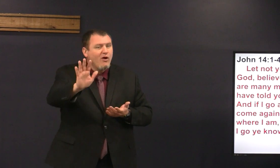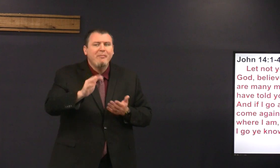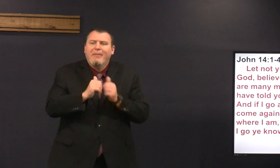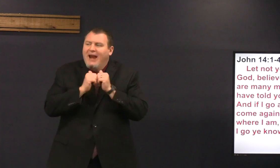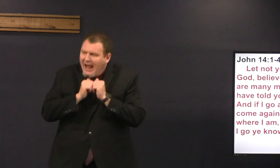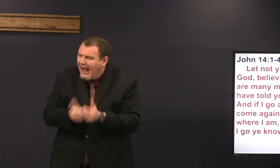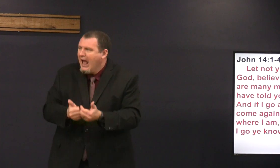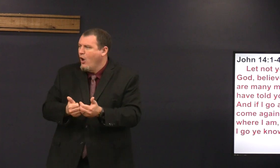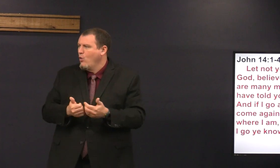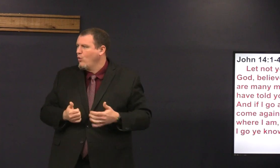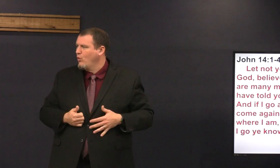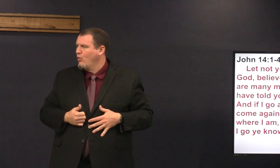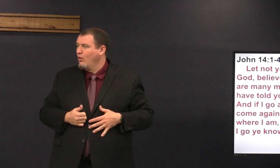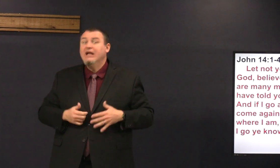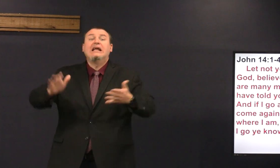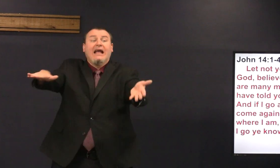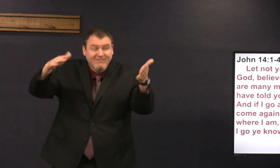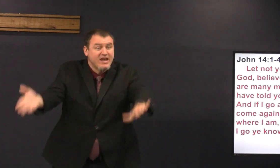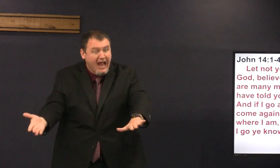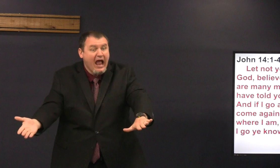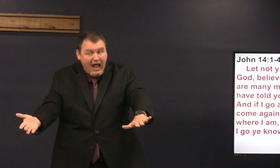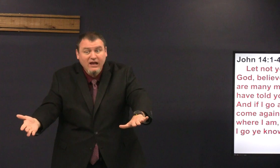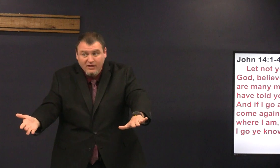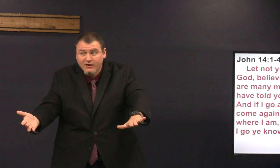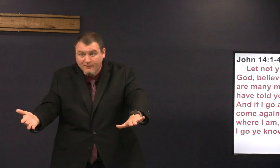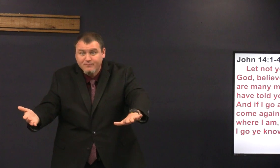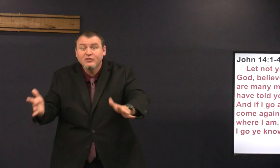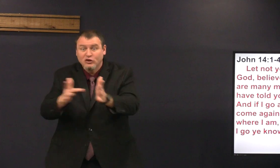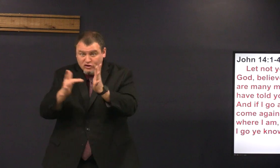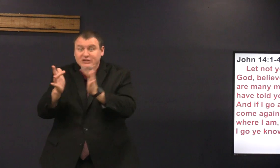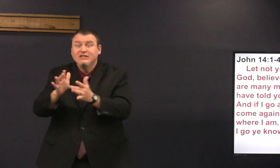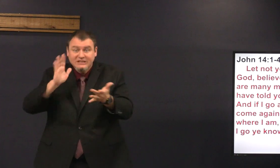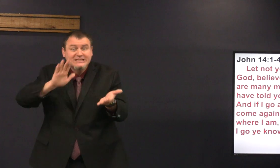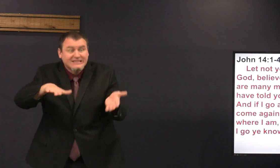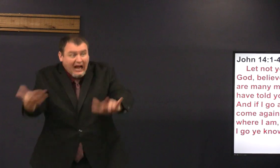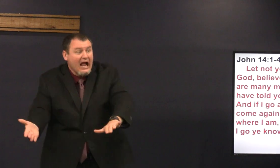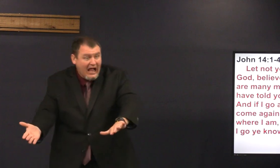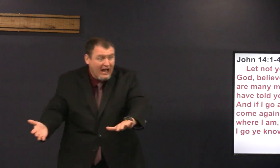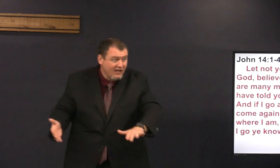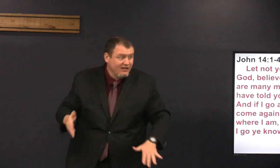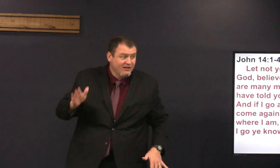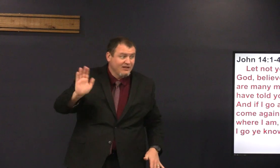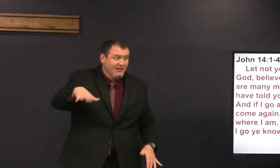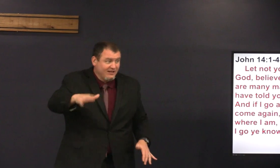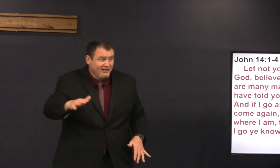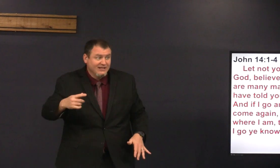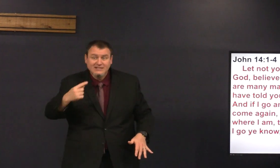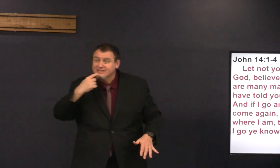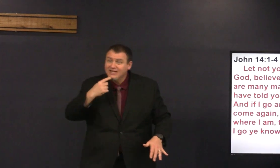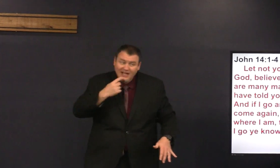how how he's gonna die Jesus is going to die